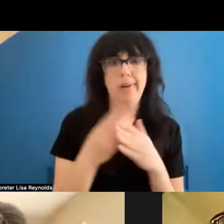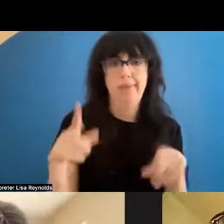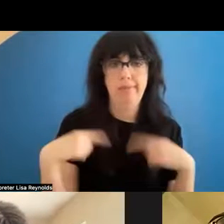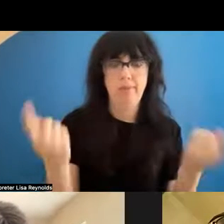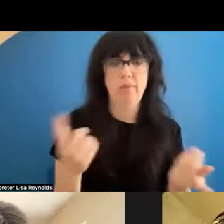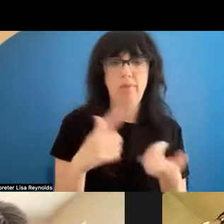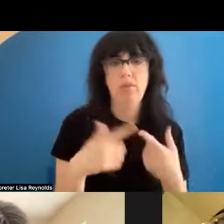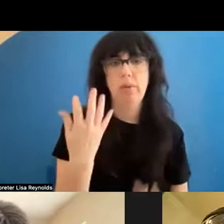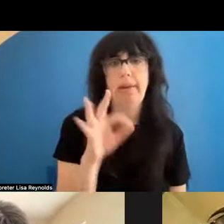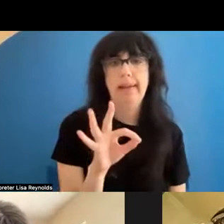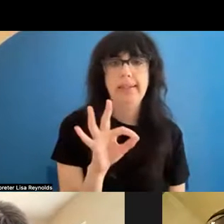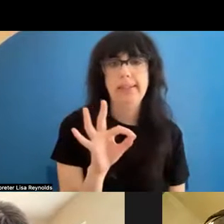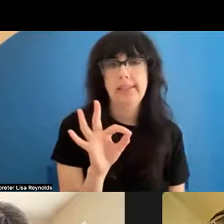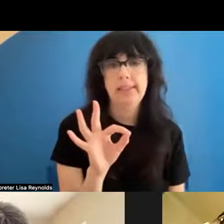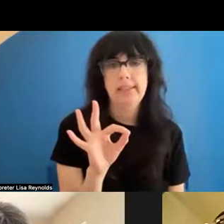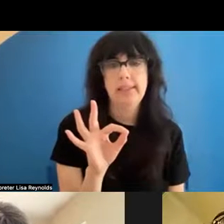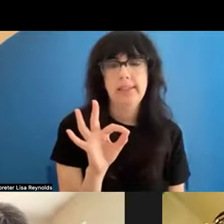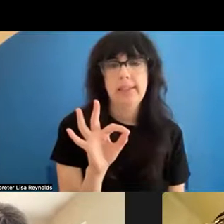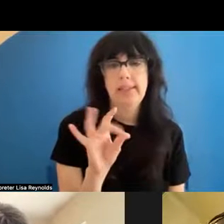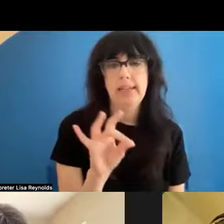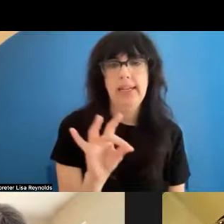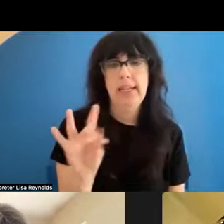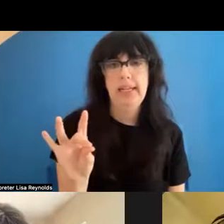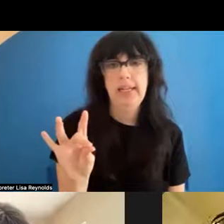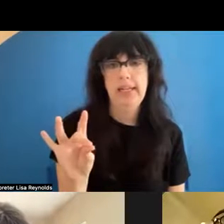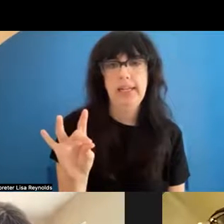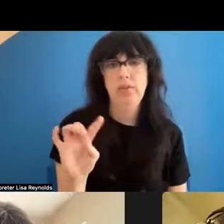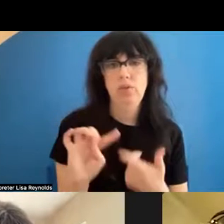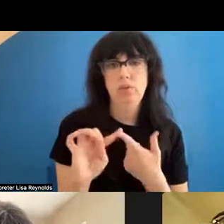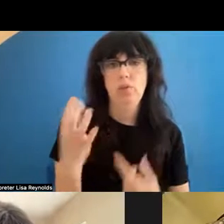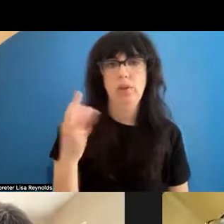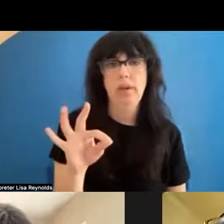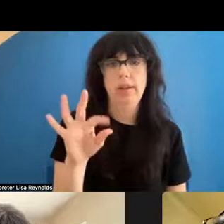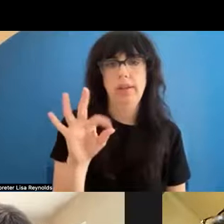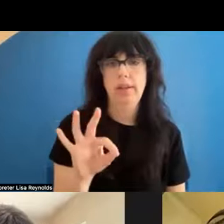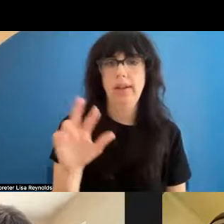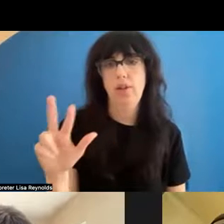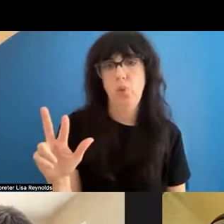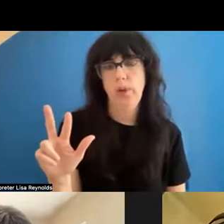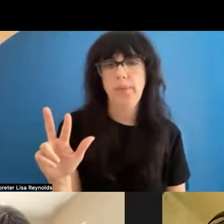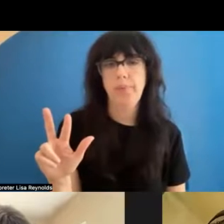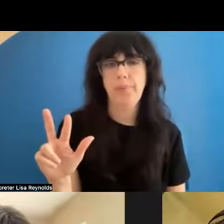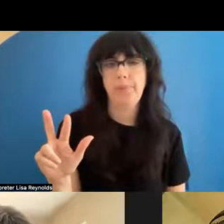talking from 1988 to about 1993. It just wasn't paying the bills. So